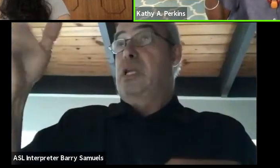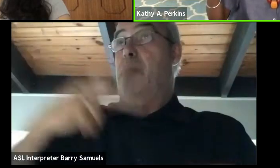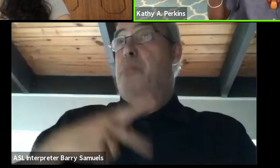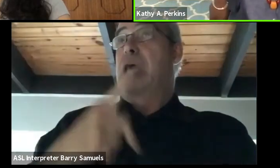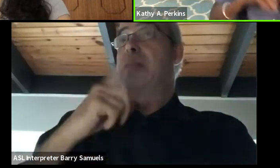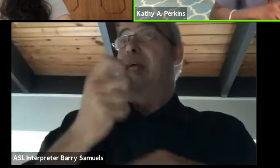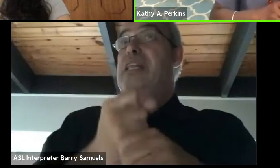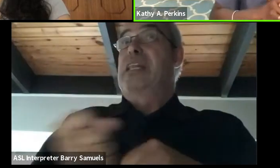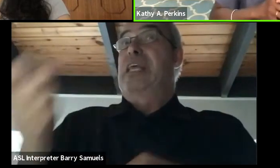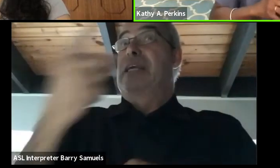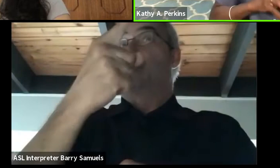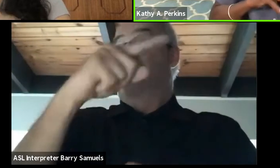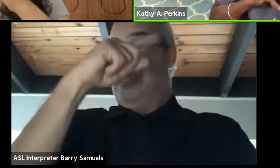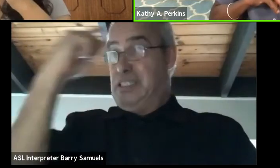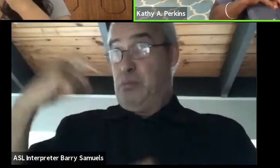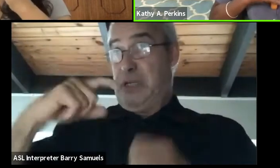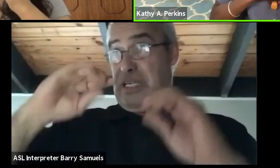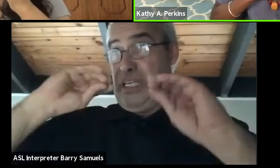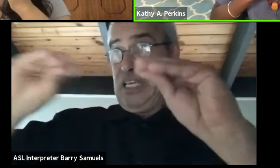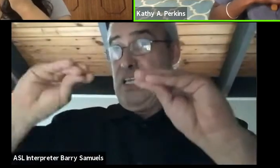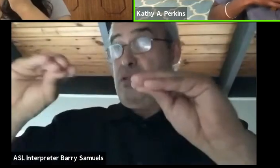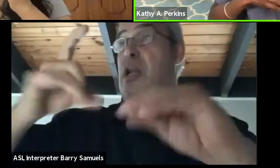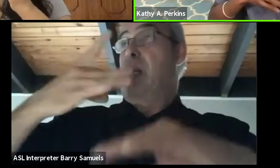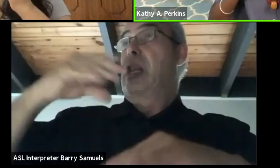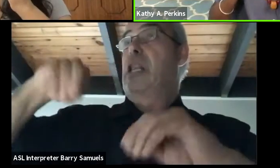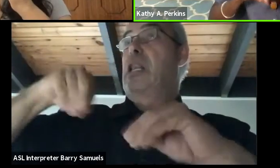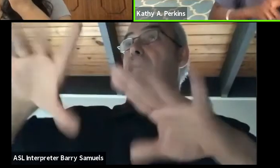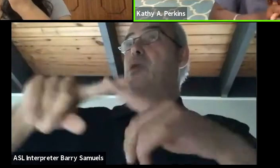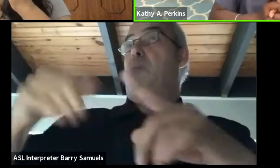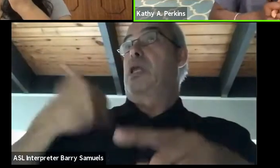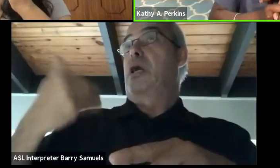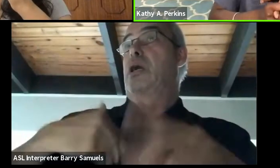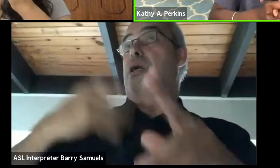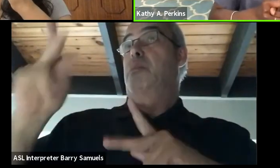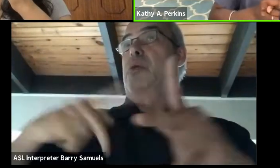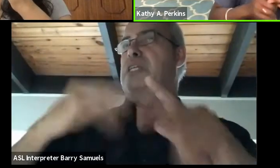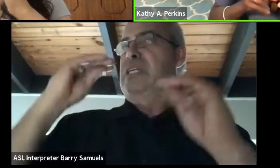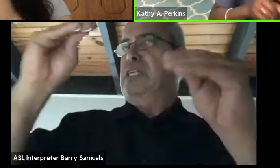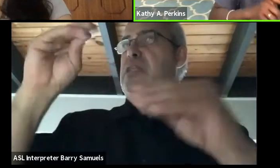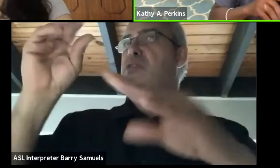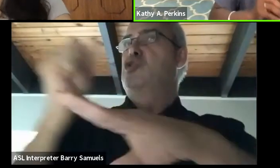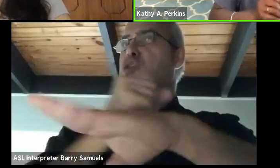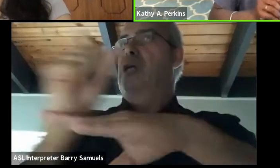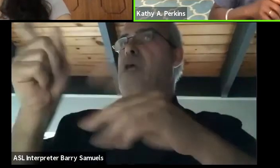and teach lighting to these young people, teach stage management, which is not my area,